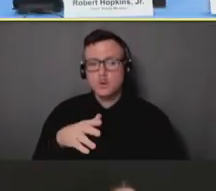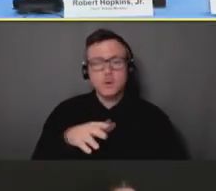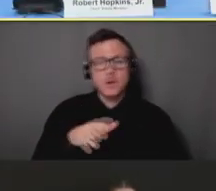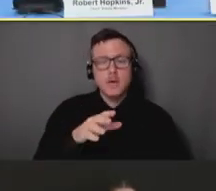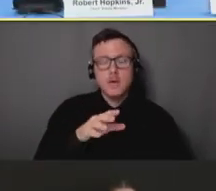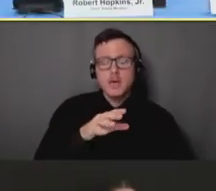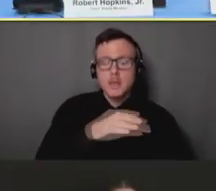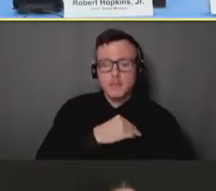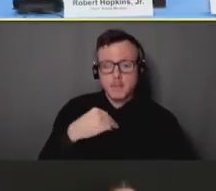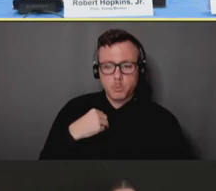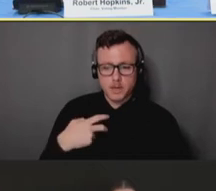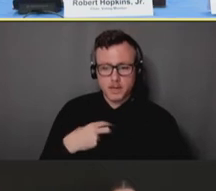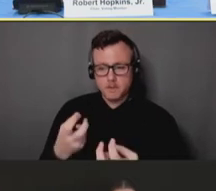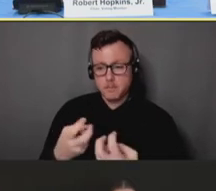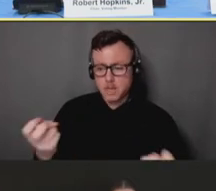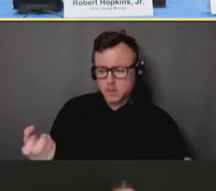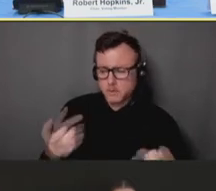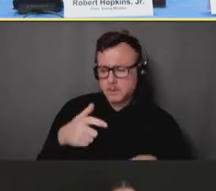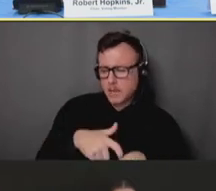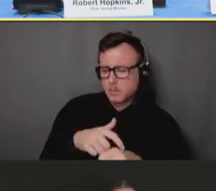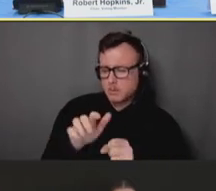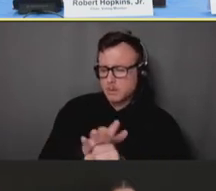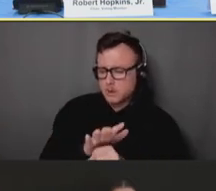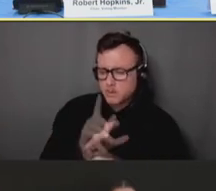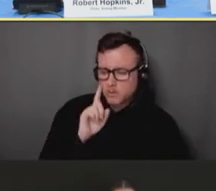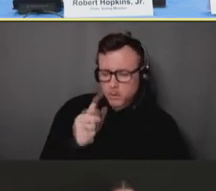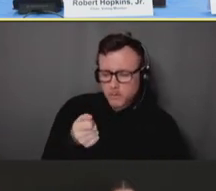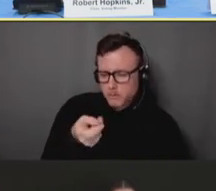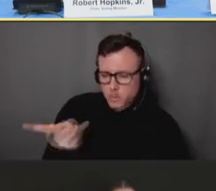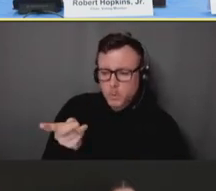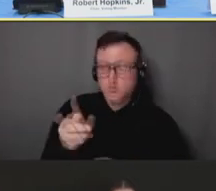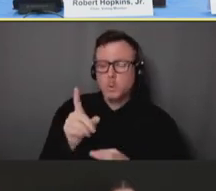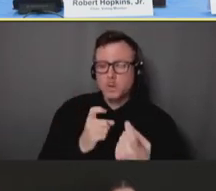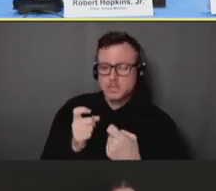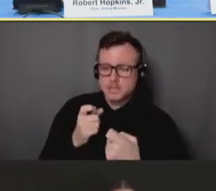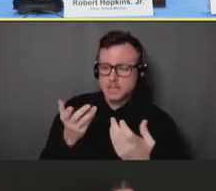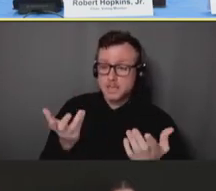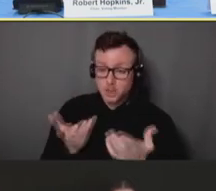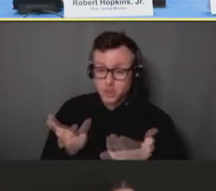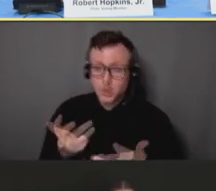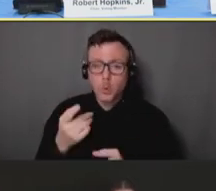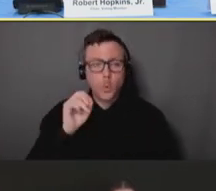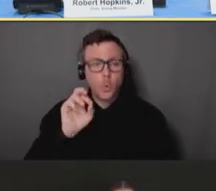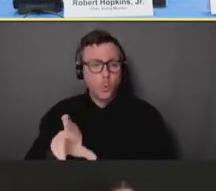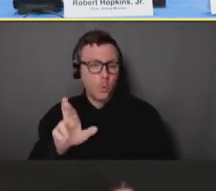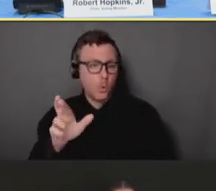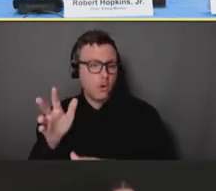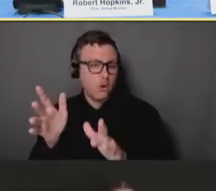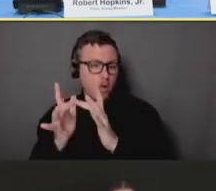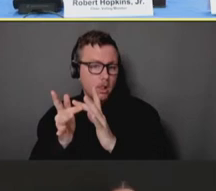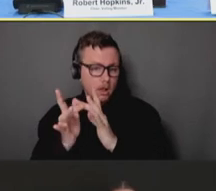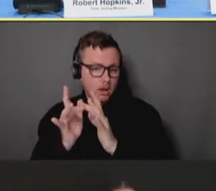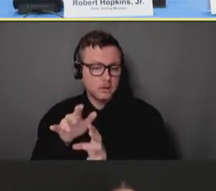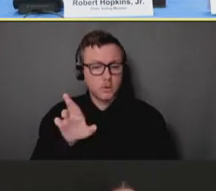We have time for a couple of questions from those either in the room or online. Rob Schechter, you move fast.